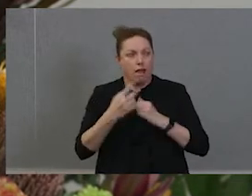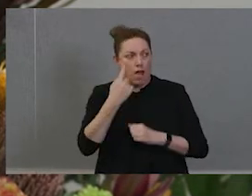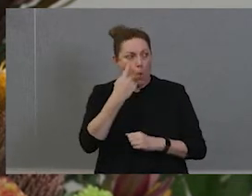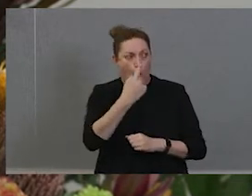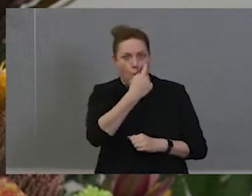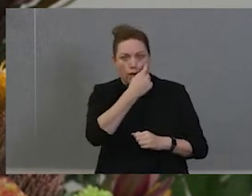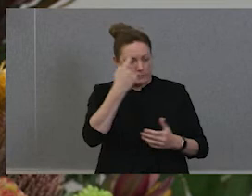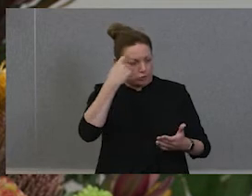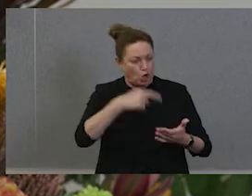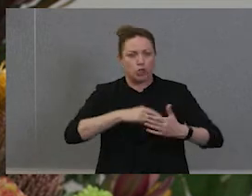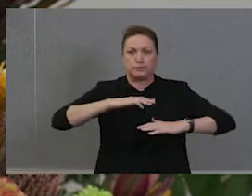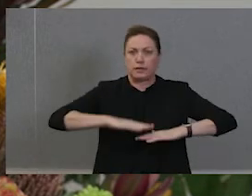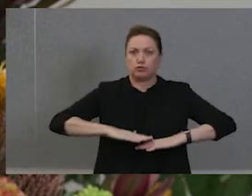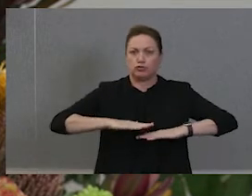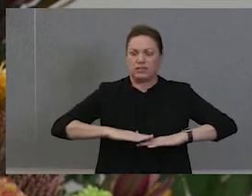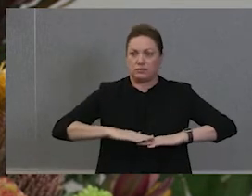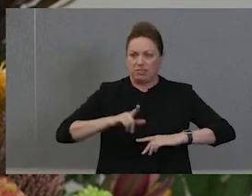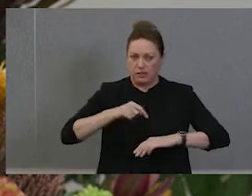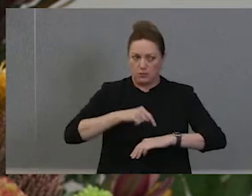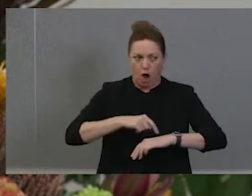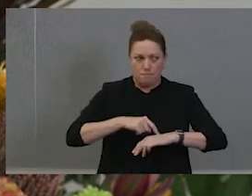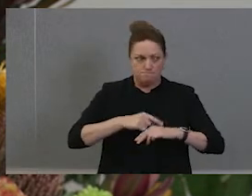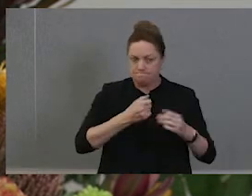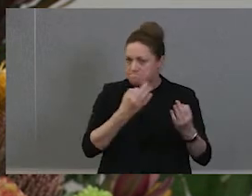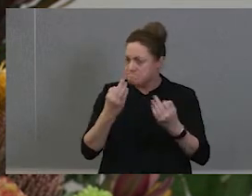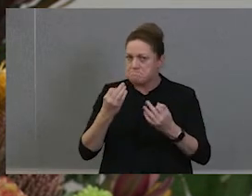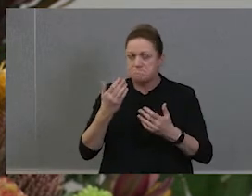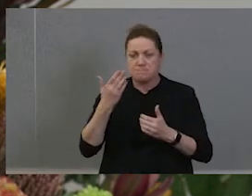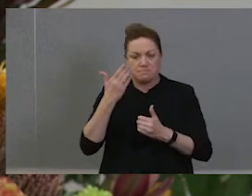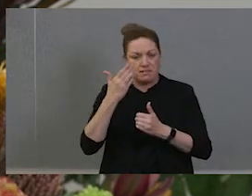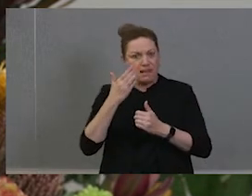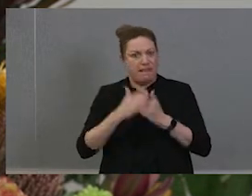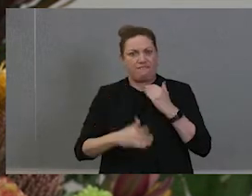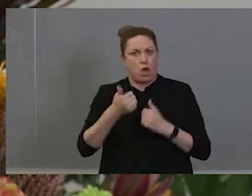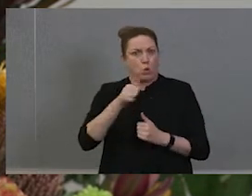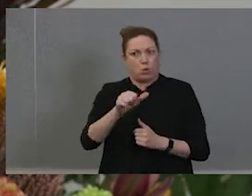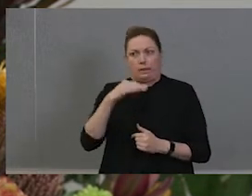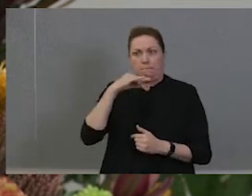was not part of everything about life in Melbourne, at that time. And so I actually